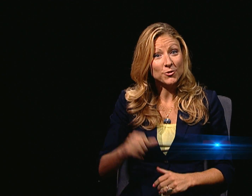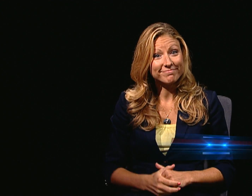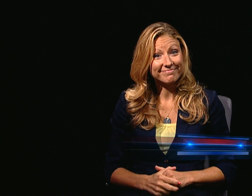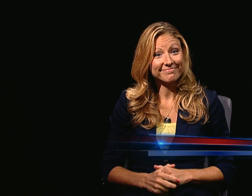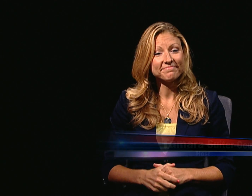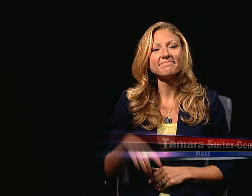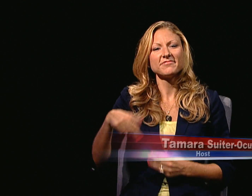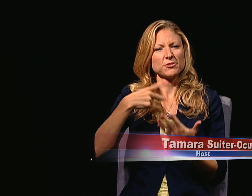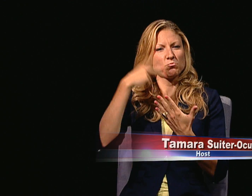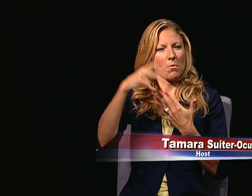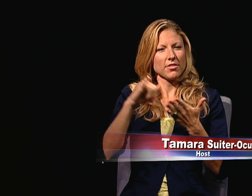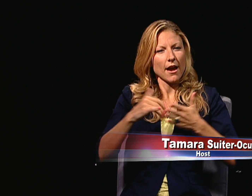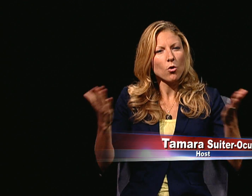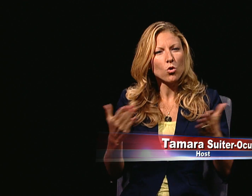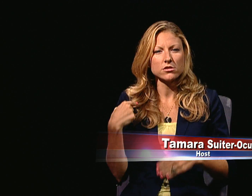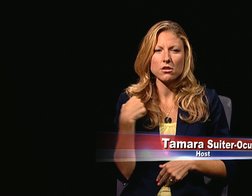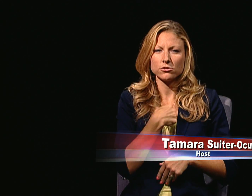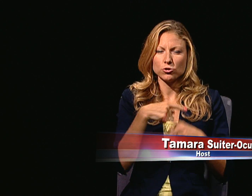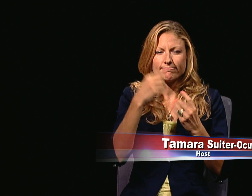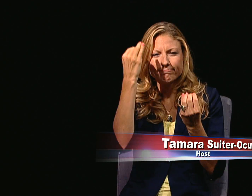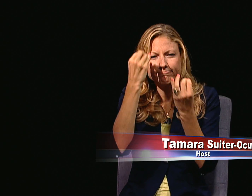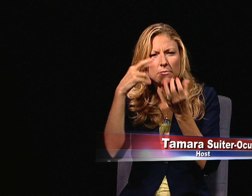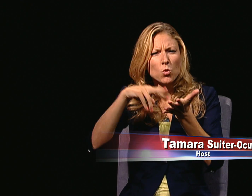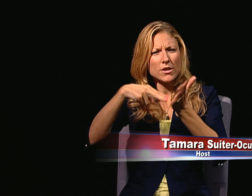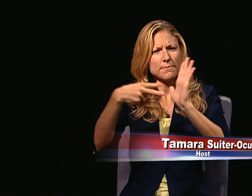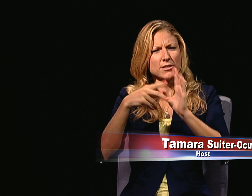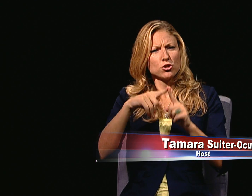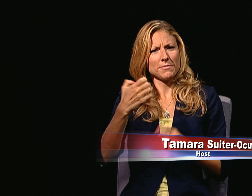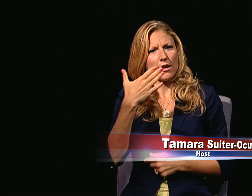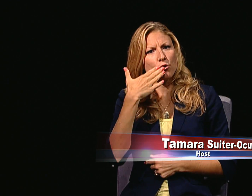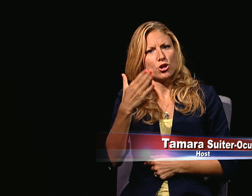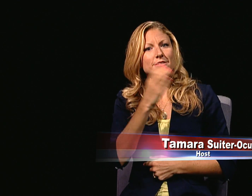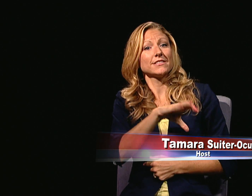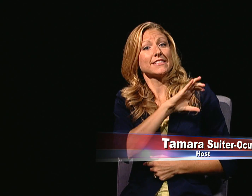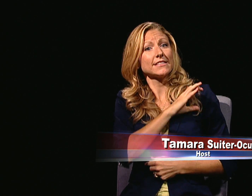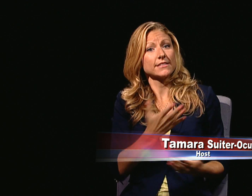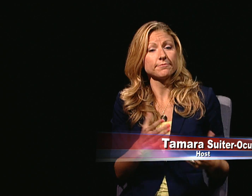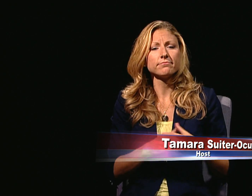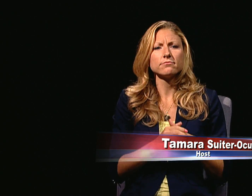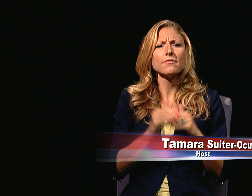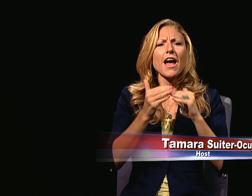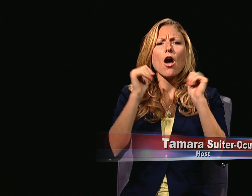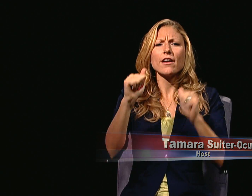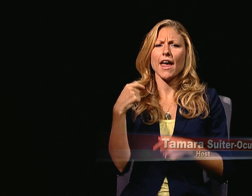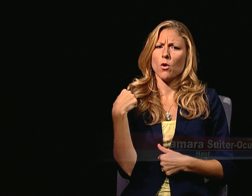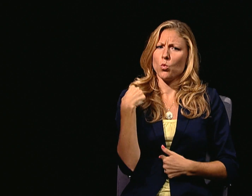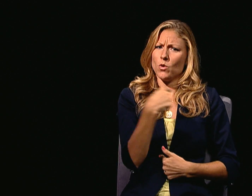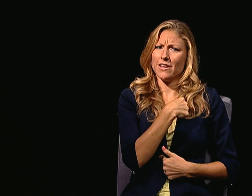WELCOME TO ACCESS NEWS. A PROGRAM THAT ENCOURAGES US TO THINK ABOUT WHAT IT MEANS TO BE A GOOD CITIZEN.